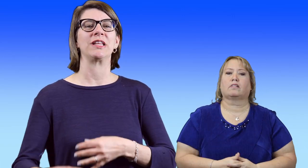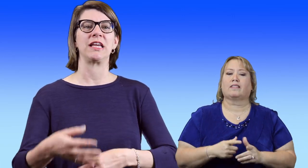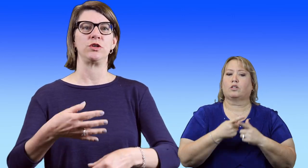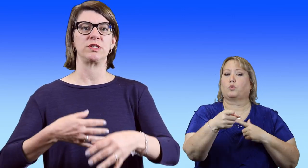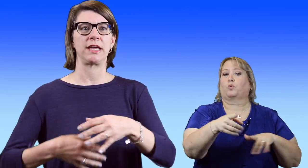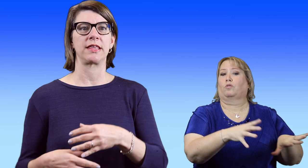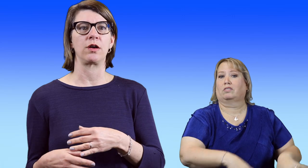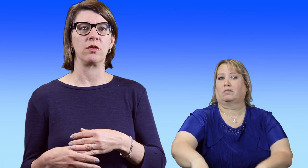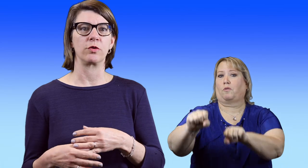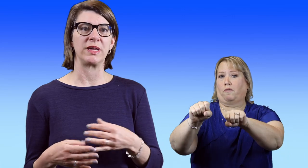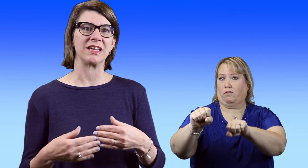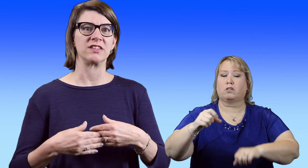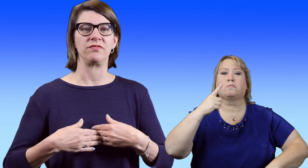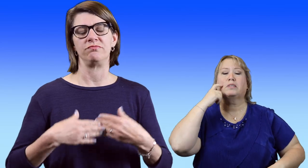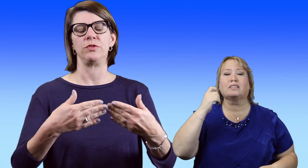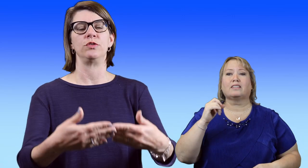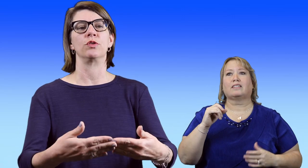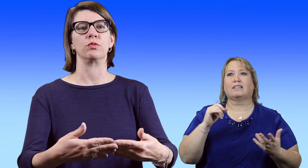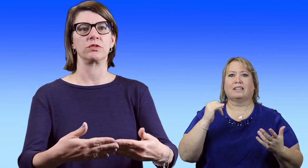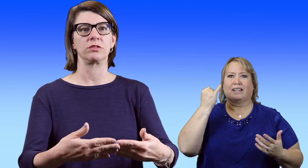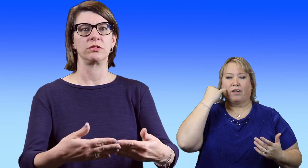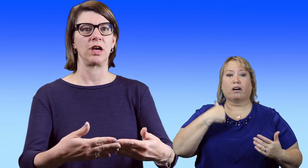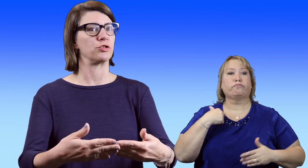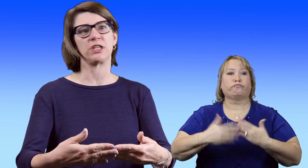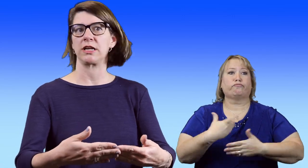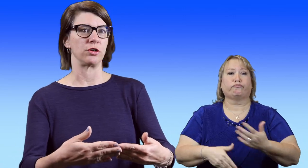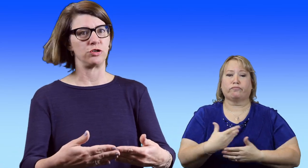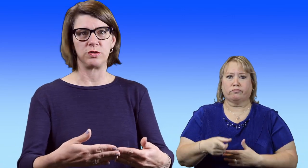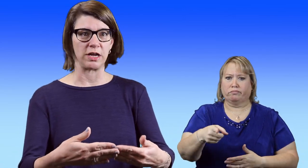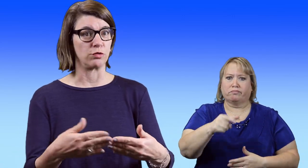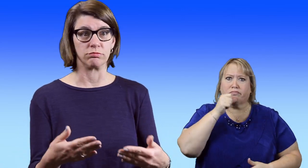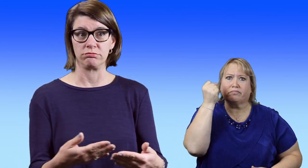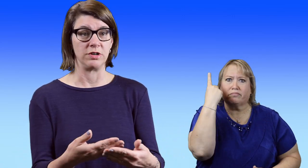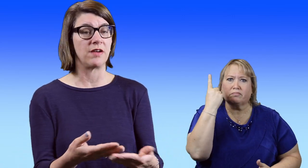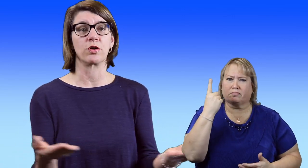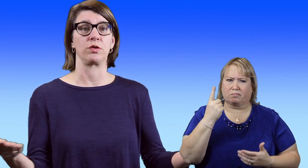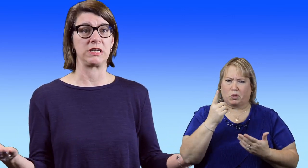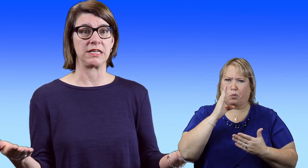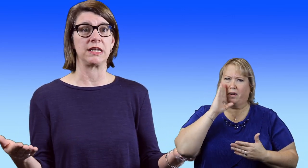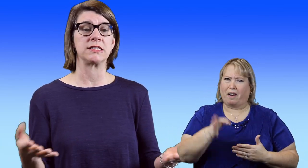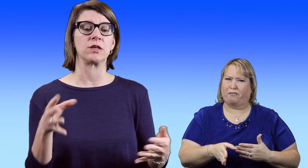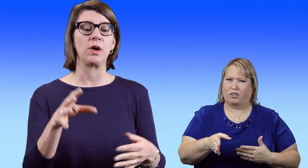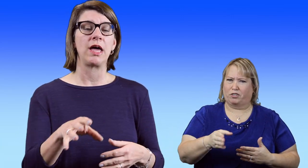to let you take that over because if you don't understand how to do that, you're never going to get it.